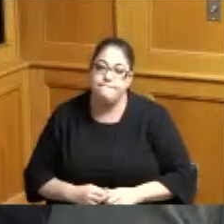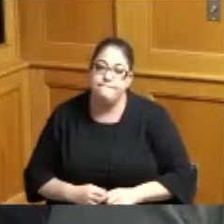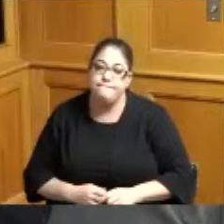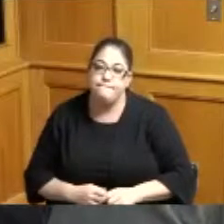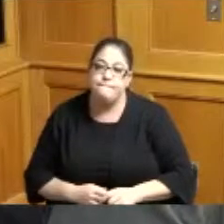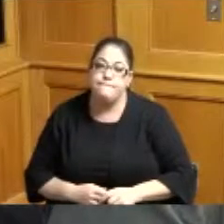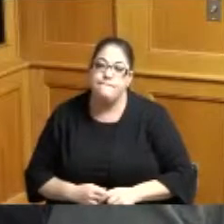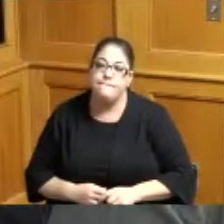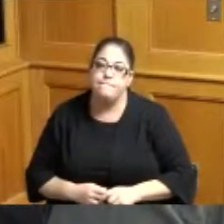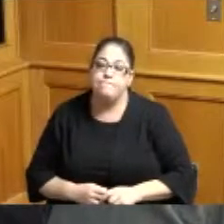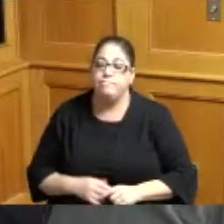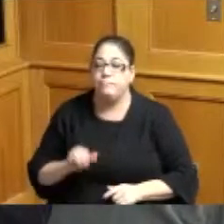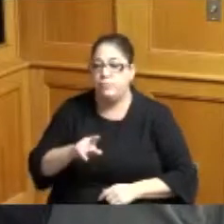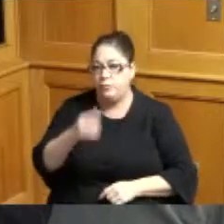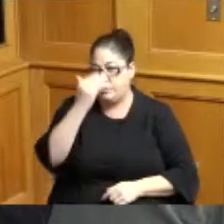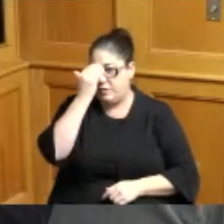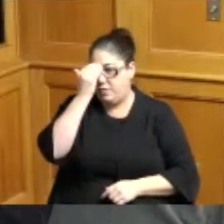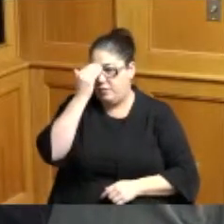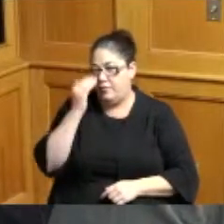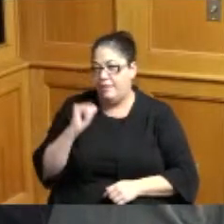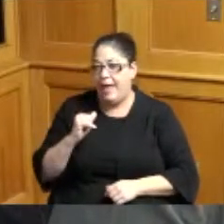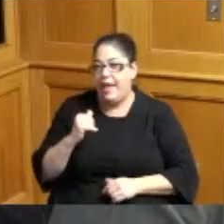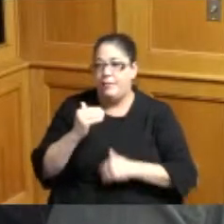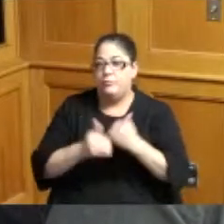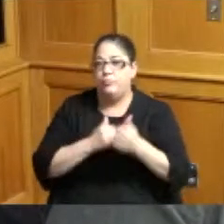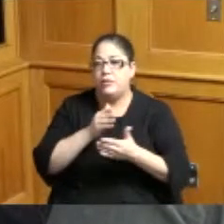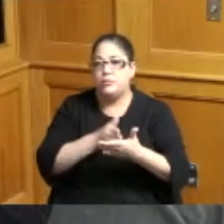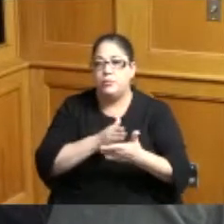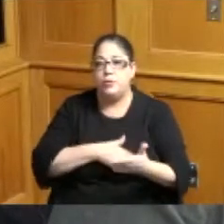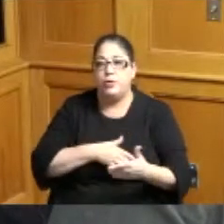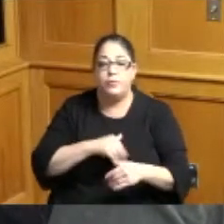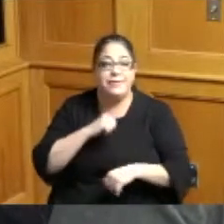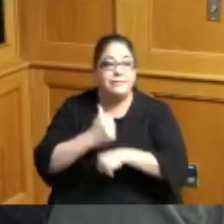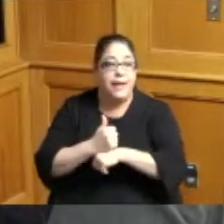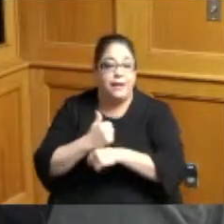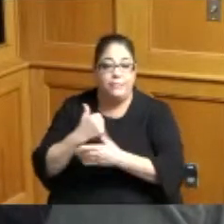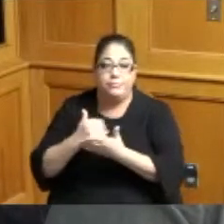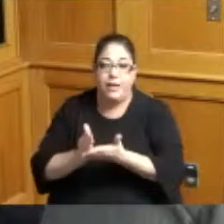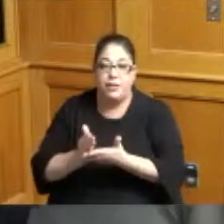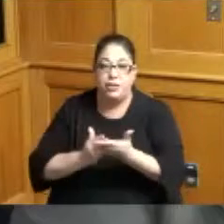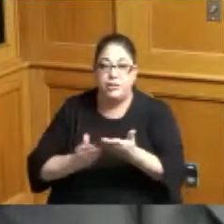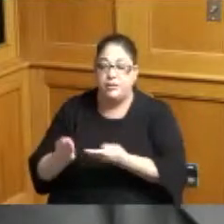as you know the Prosecutors you know we can set a budget but they still can go to the state law says